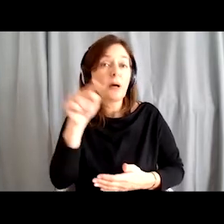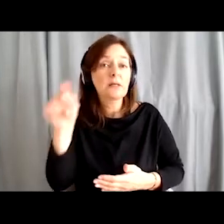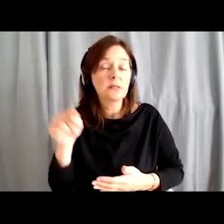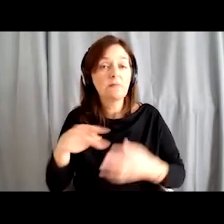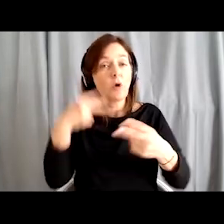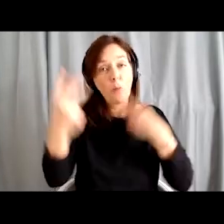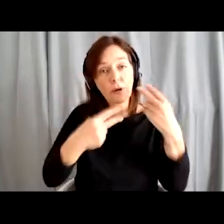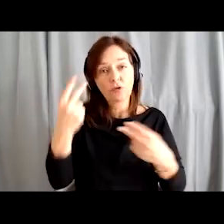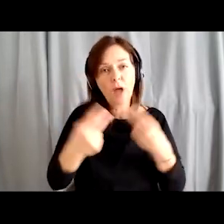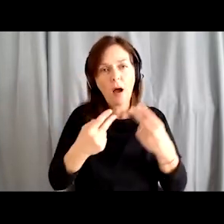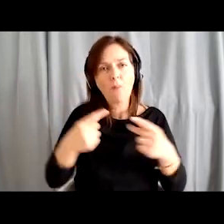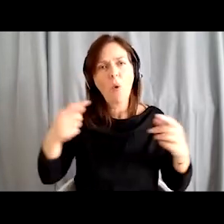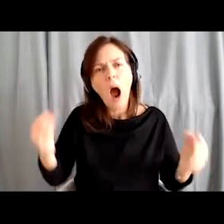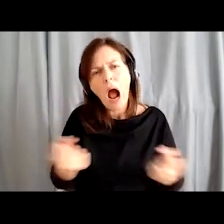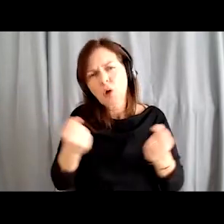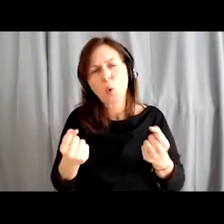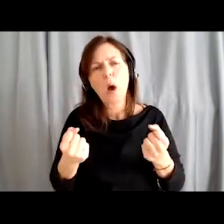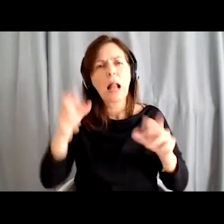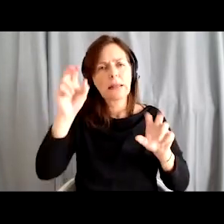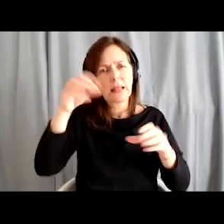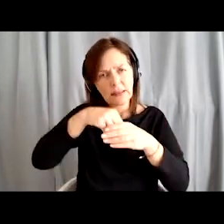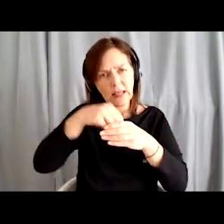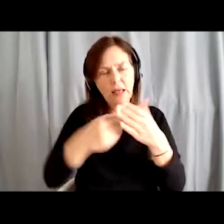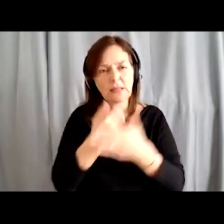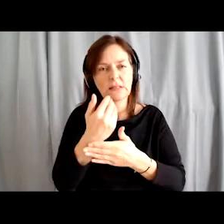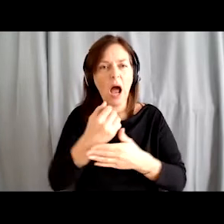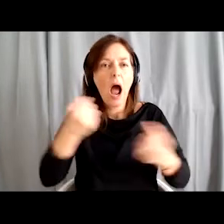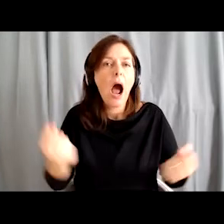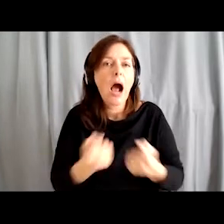for achieving an active lifestyle and healthy ageing